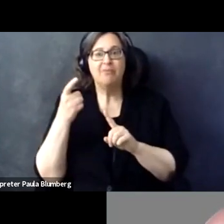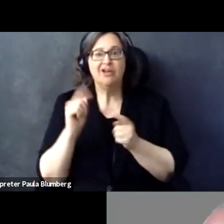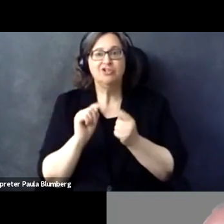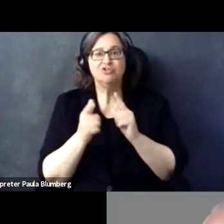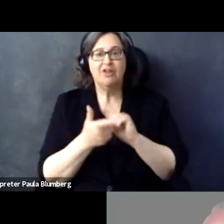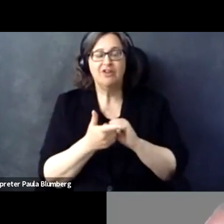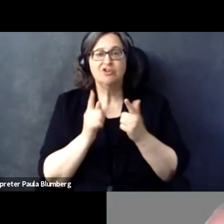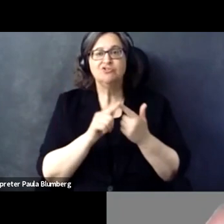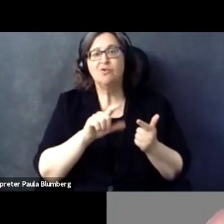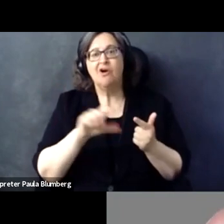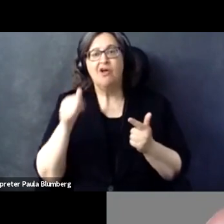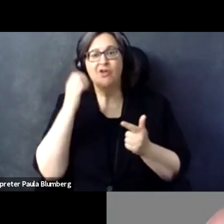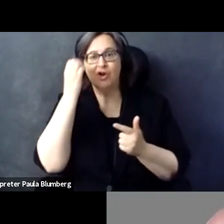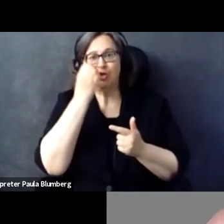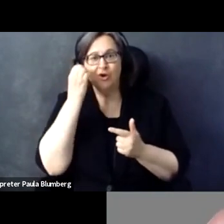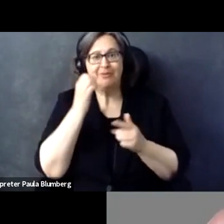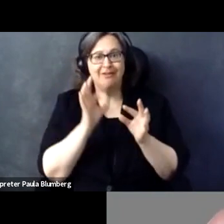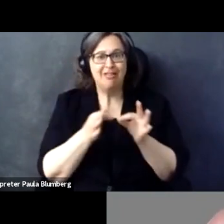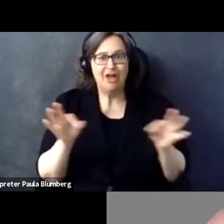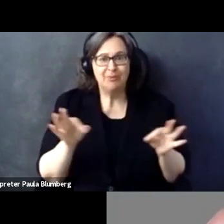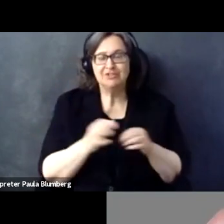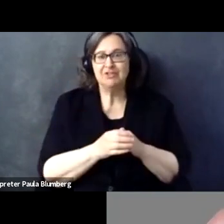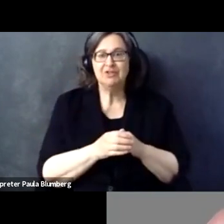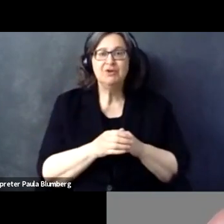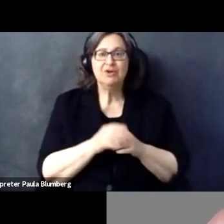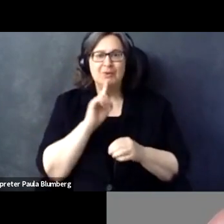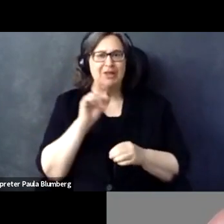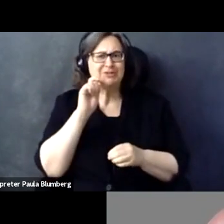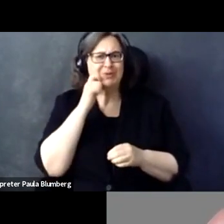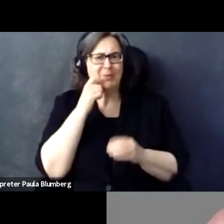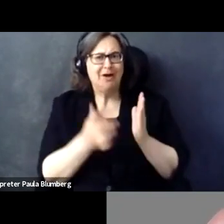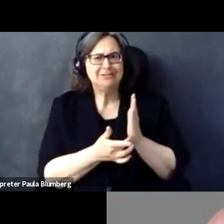ing and sign language today, but we also have automatic translation